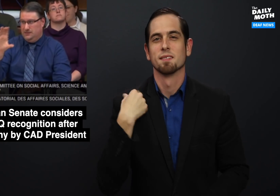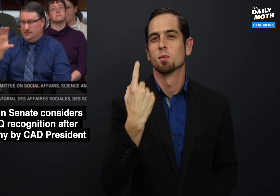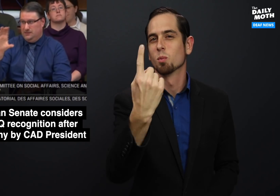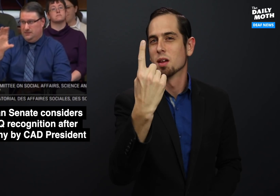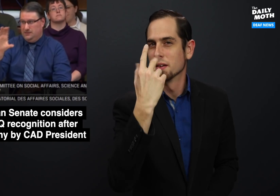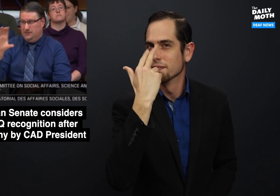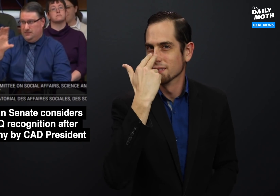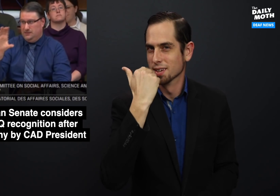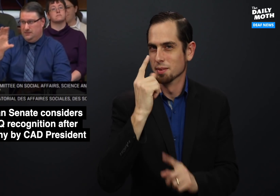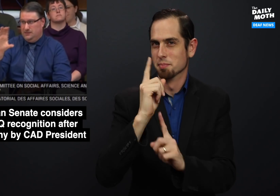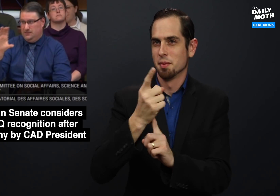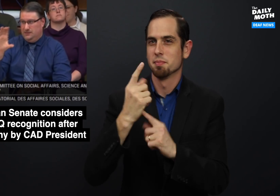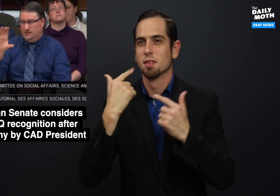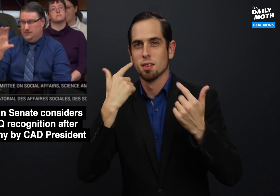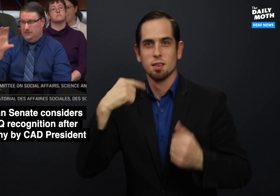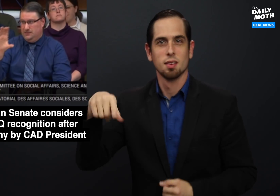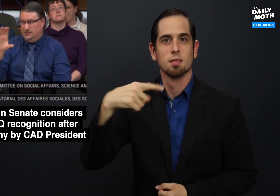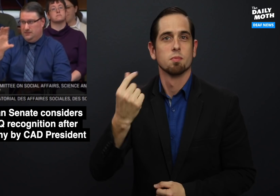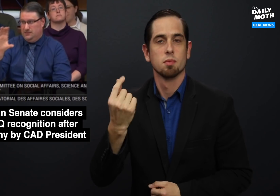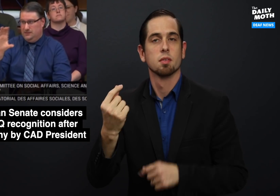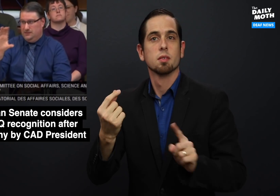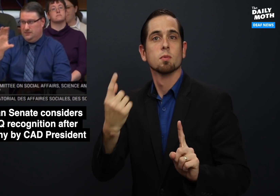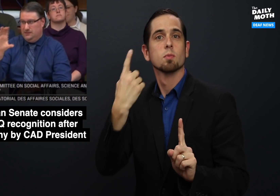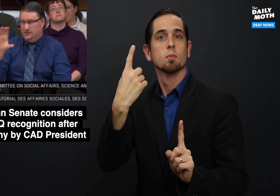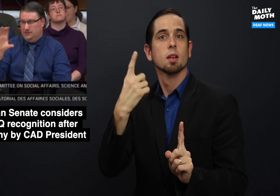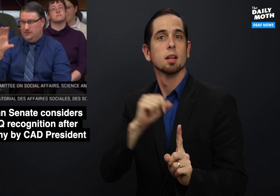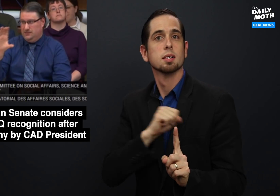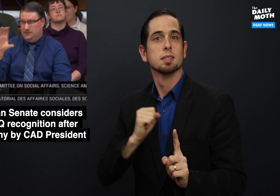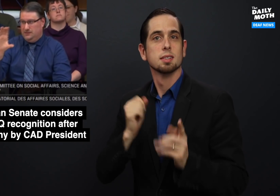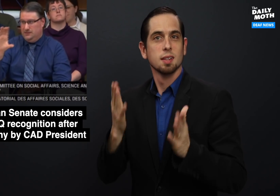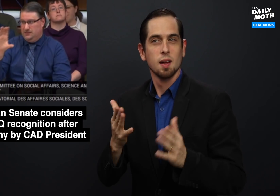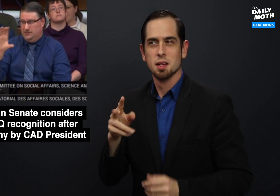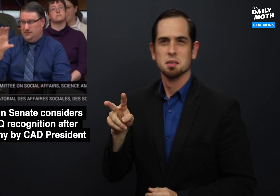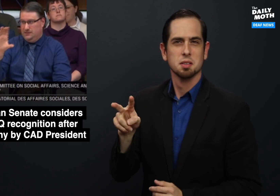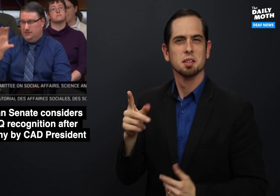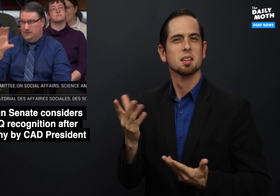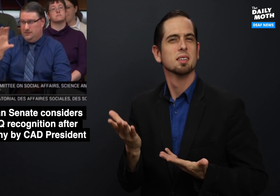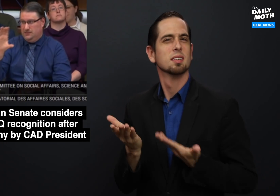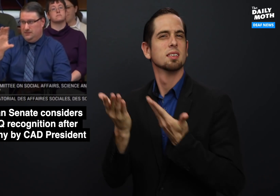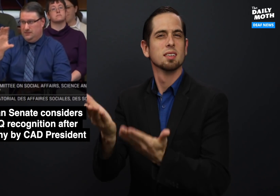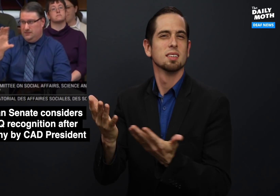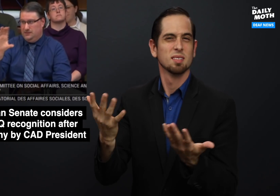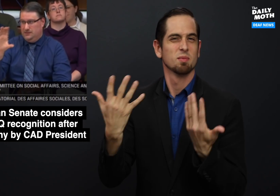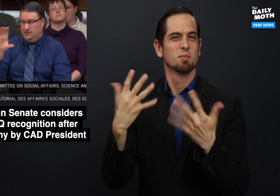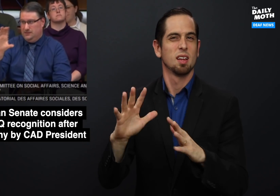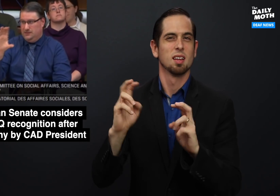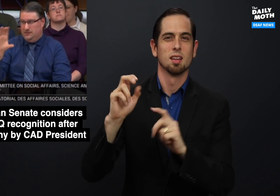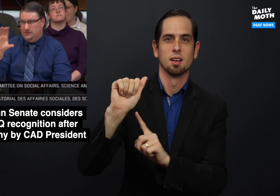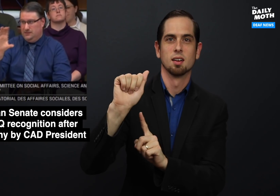there was one funny moment when a senator proposed that,